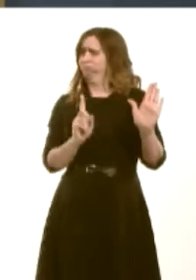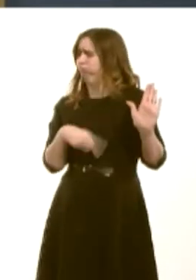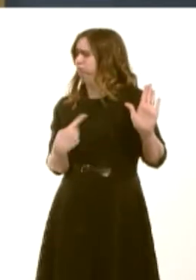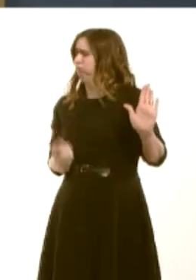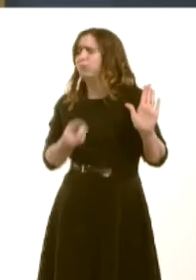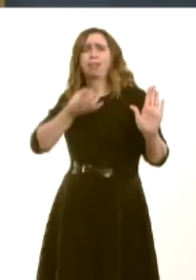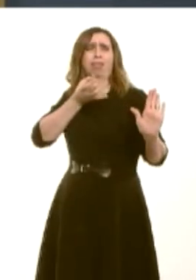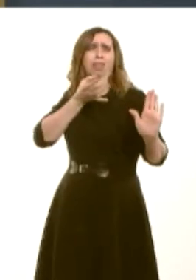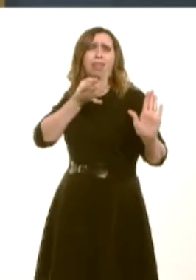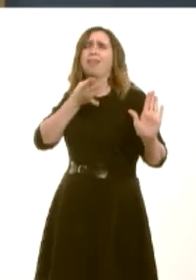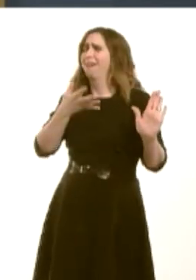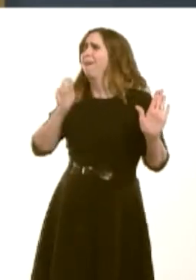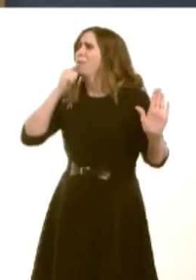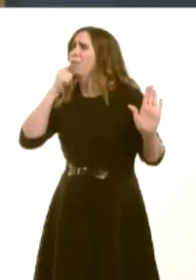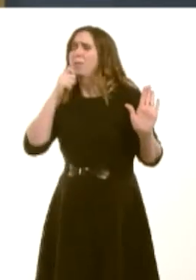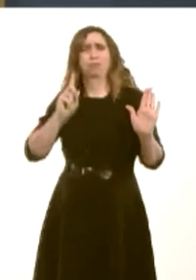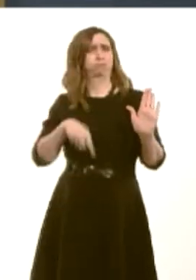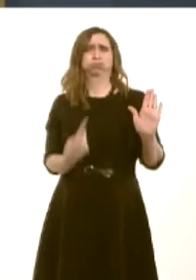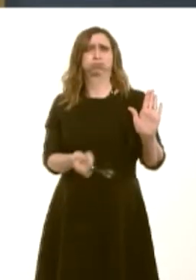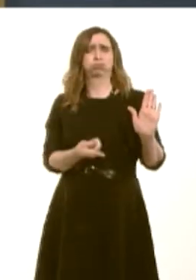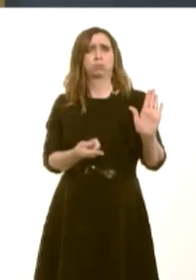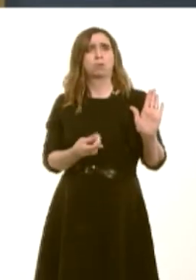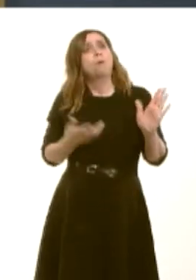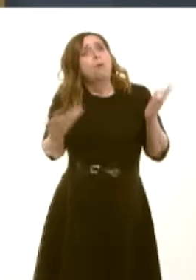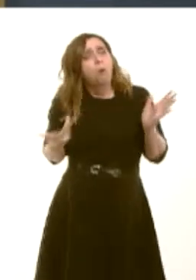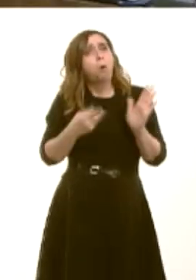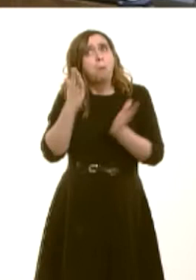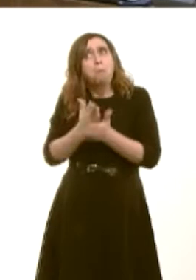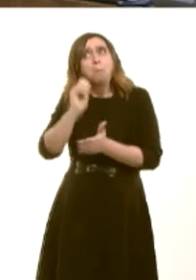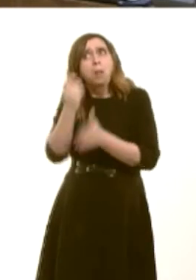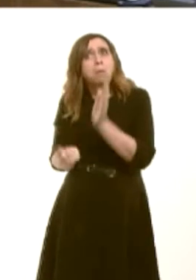it take to fulfil this promise? Carwyn Jones: Well, I donít know where he